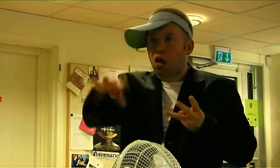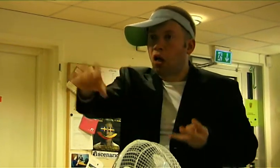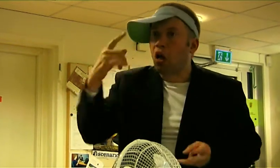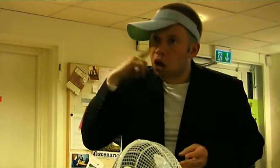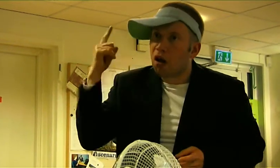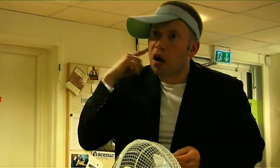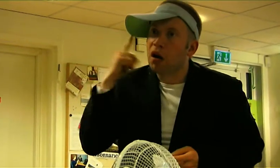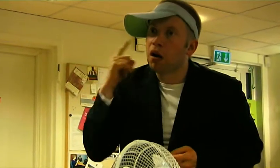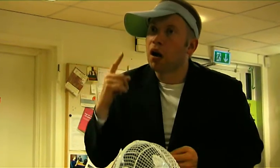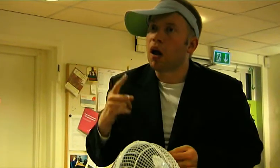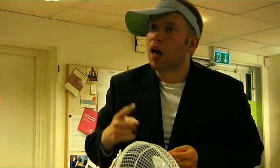Hearing?